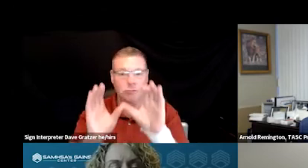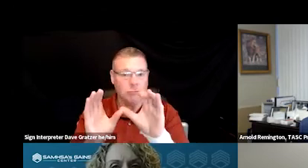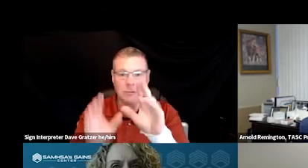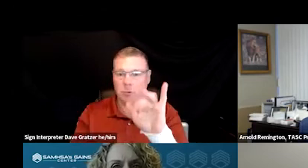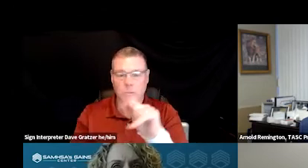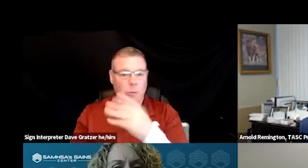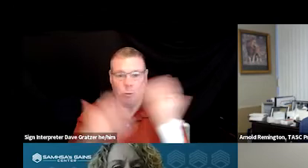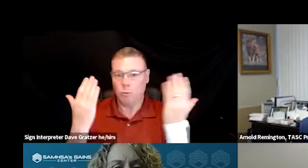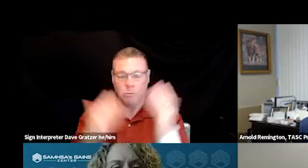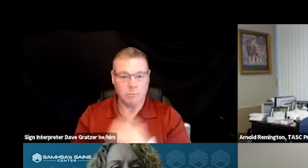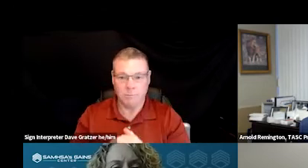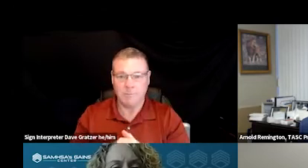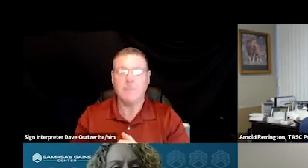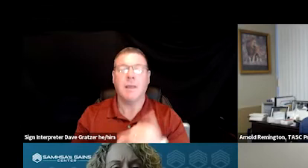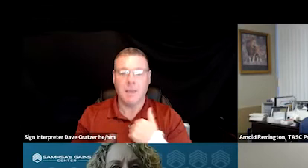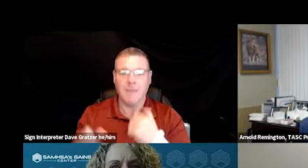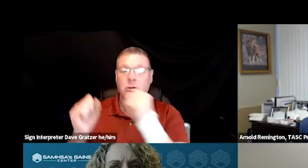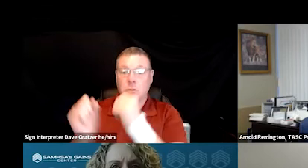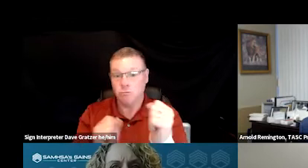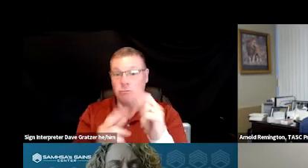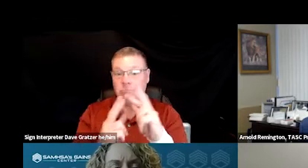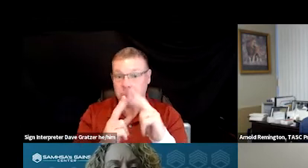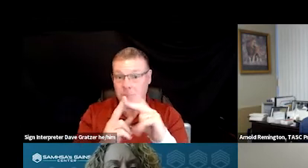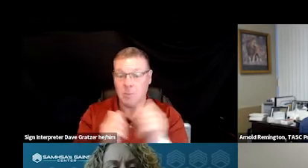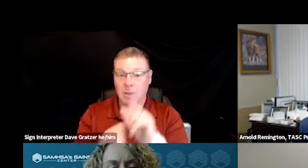We do have a strategic partnership with RI International